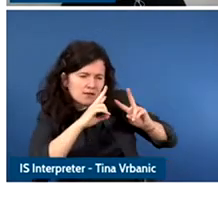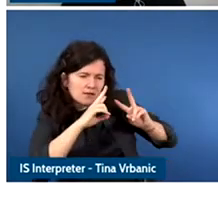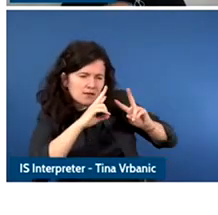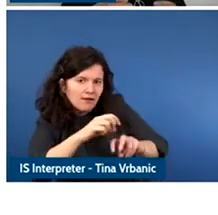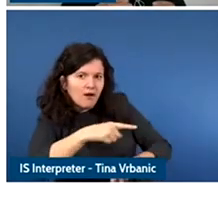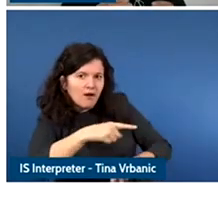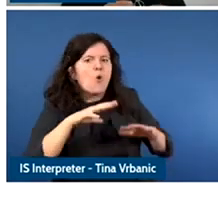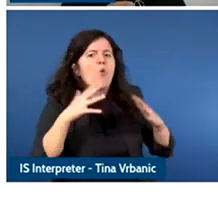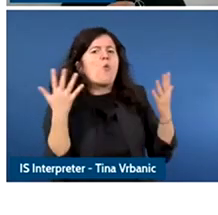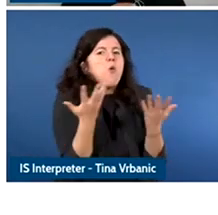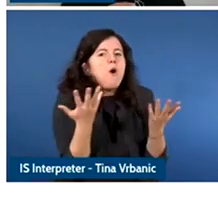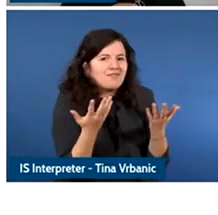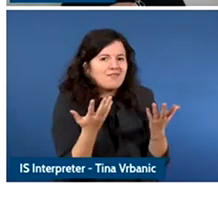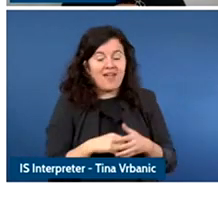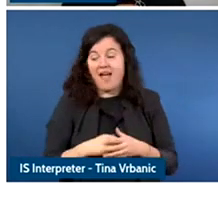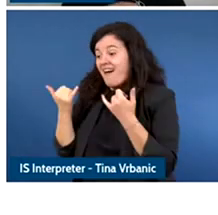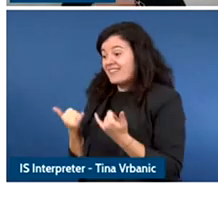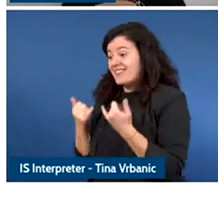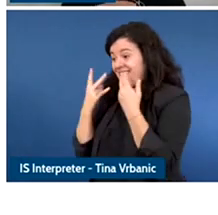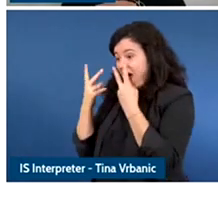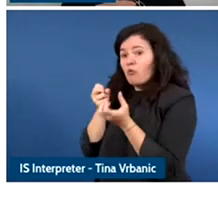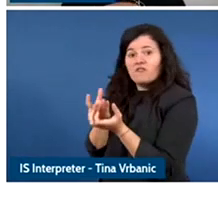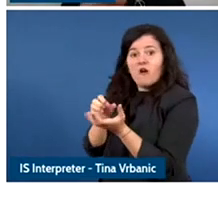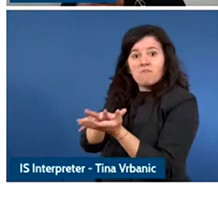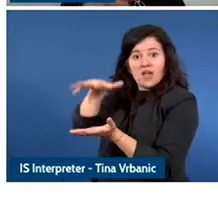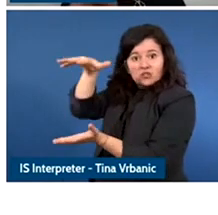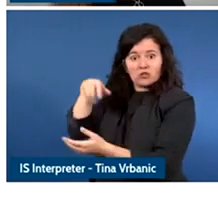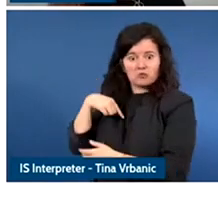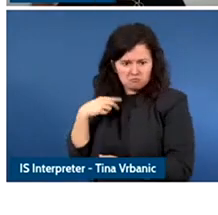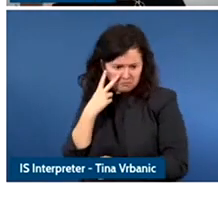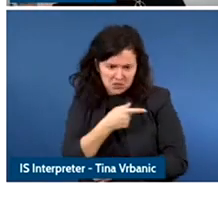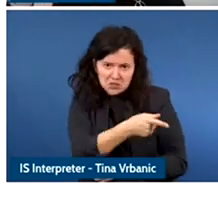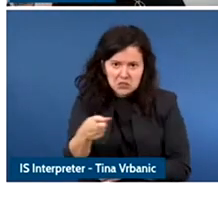don't often have the use space consistent methodologies and ability